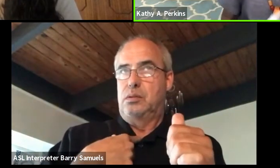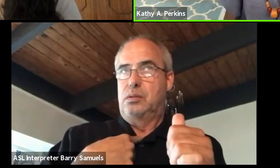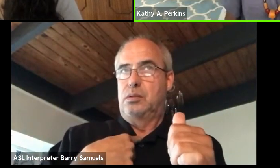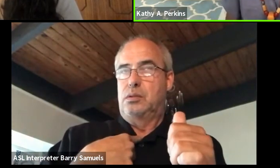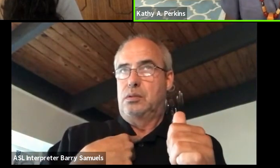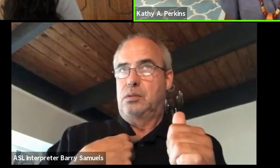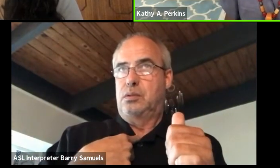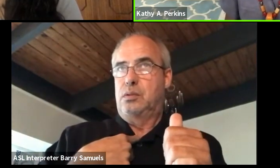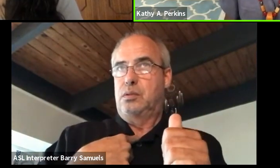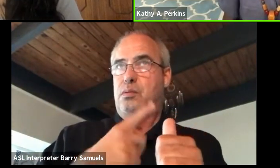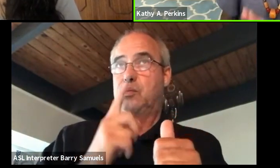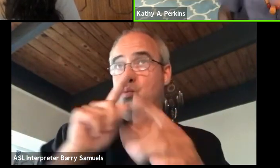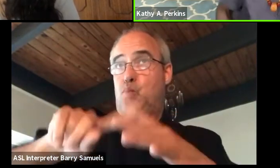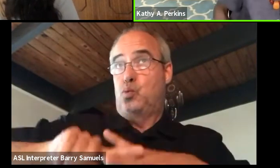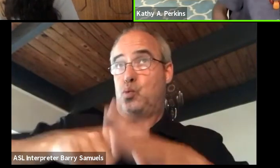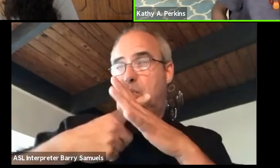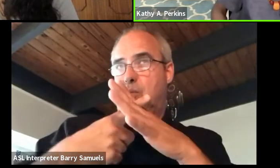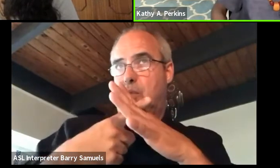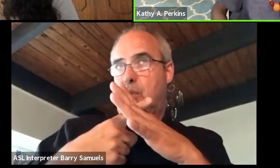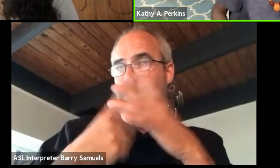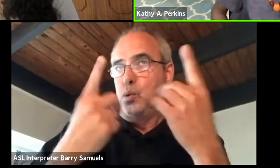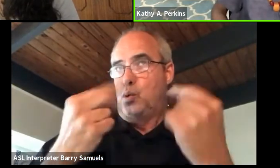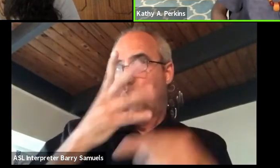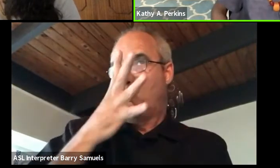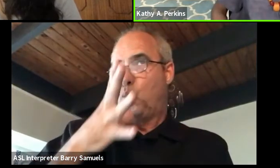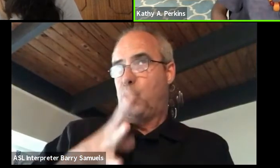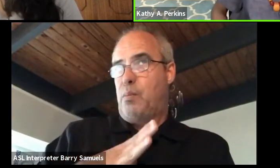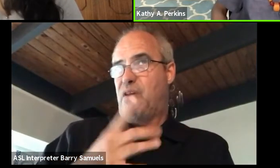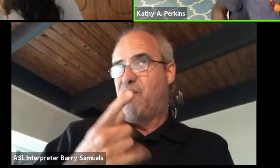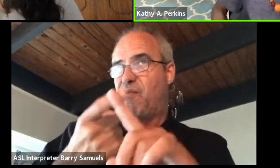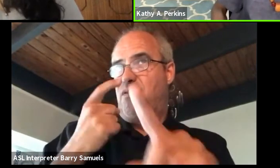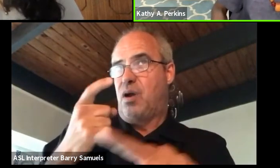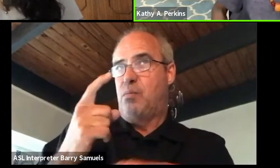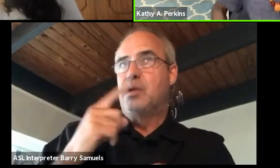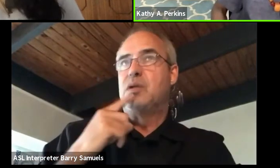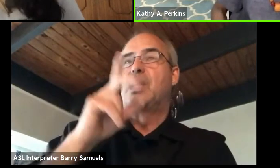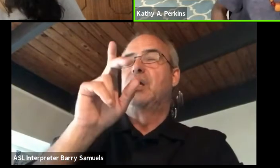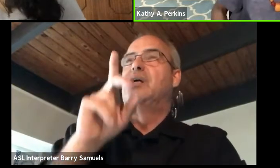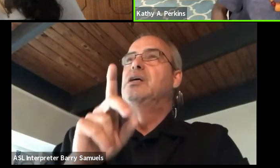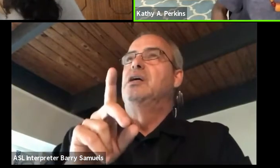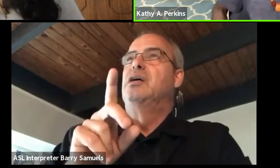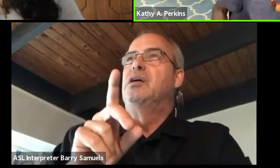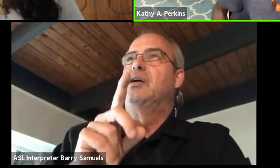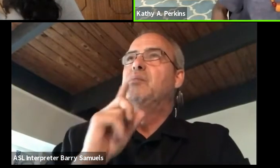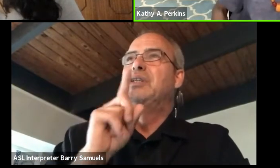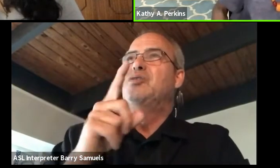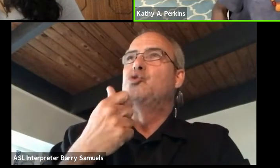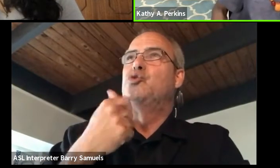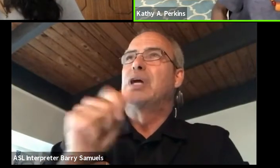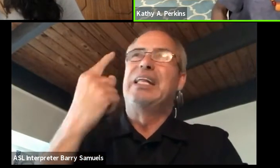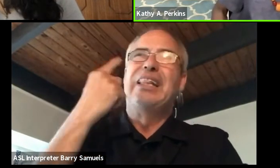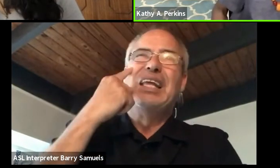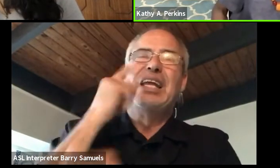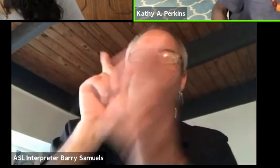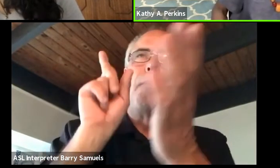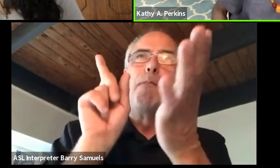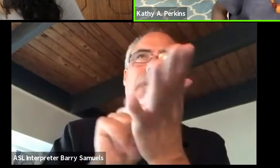Originally, I was gonna just do women from the diaspora. Then I said, Oh, I'm trying to think as a publisher, publishers that are struggling.